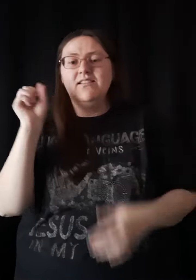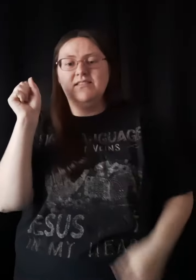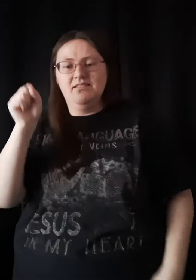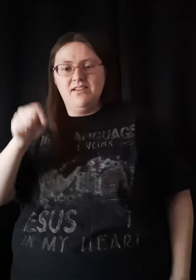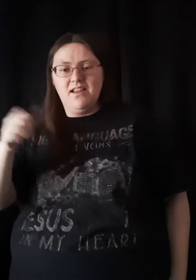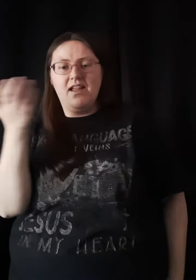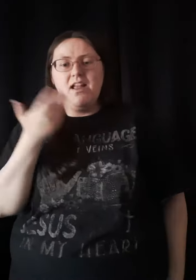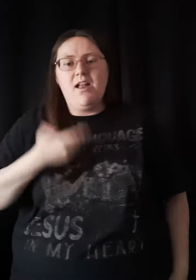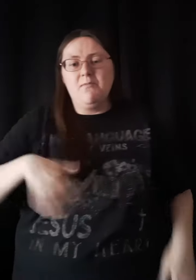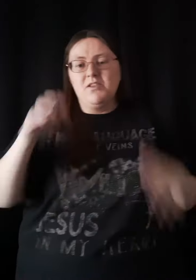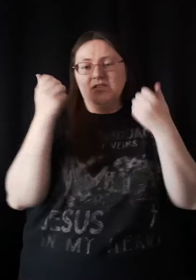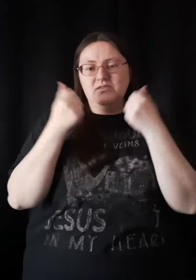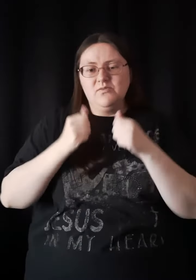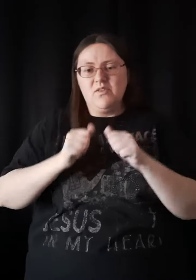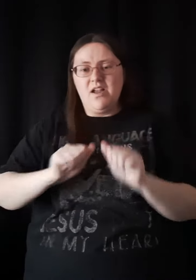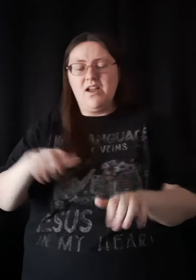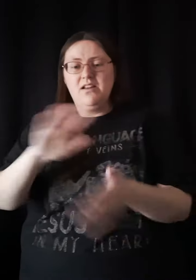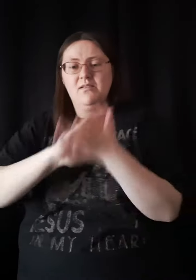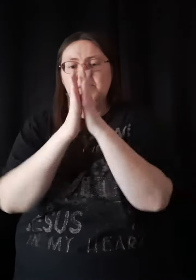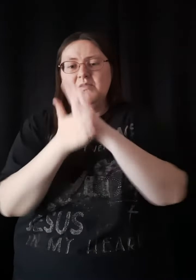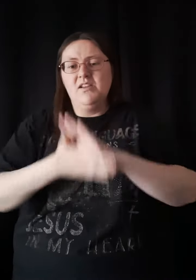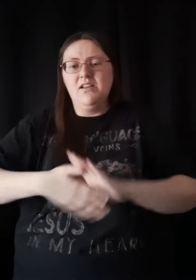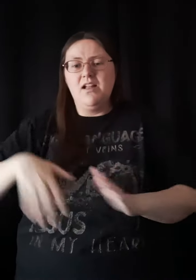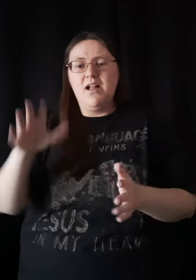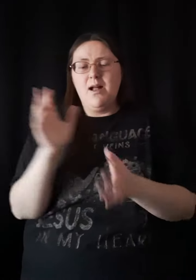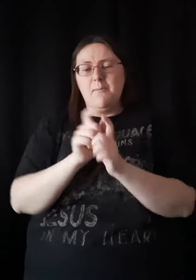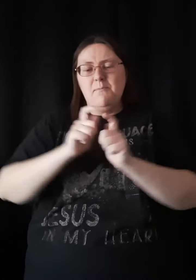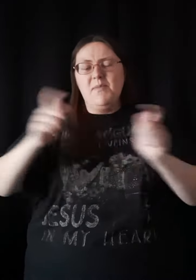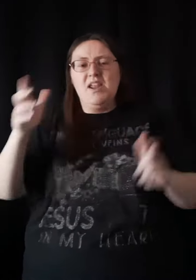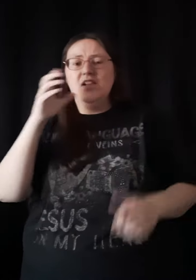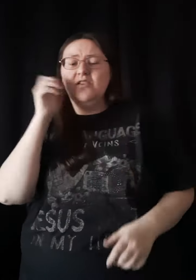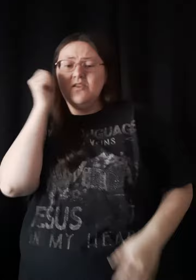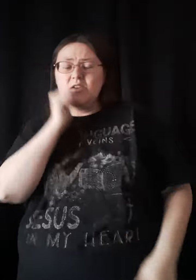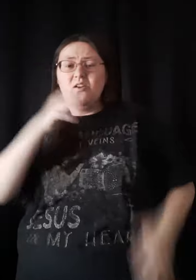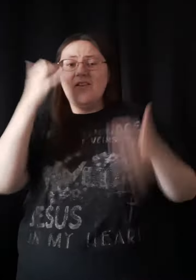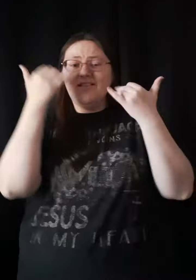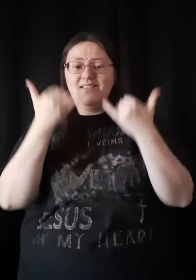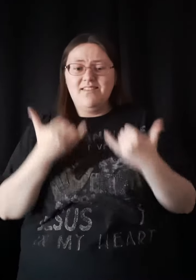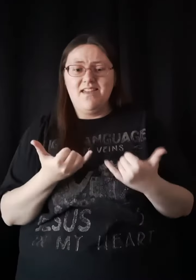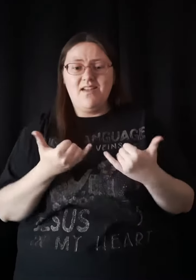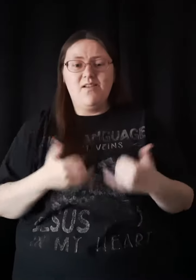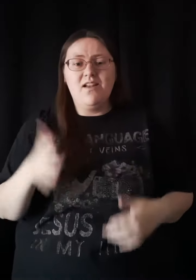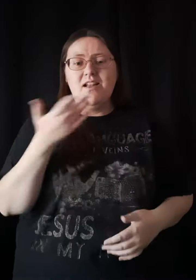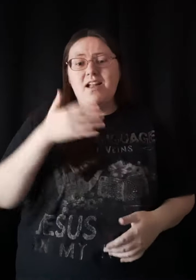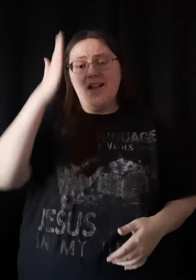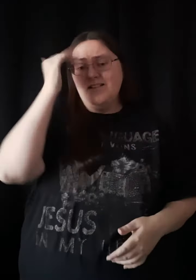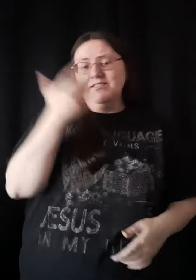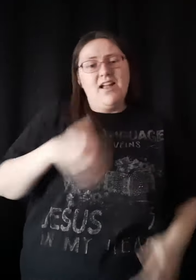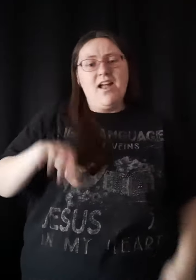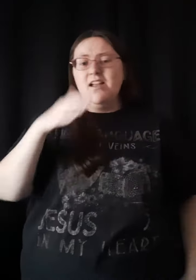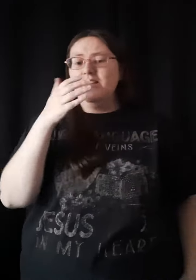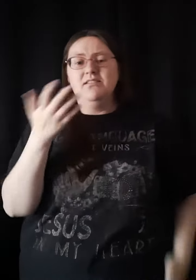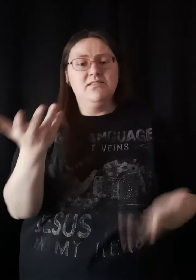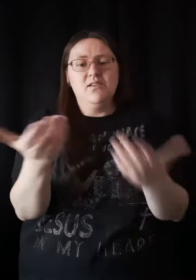I'mma try to be a big girl now 'Cause I don't wanna be